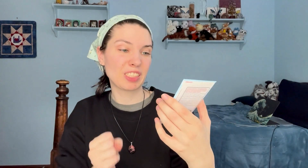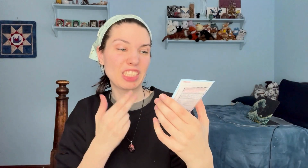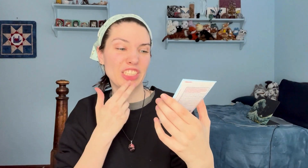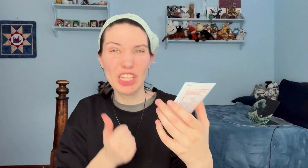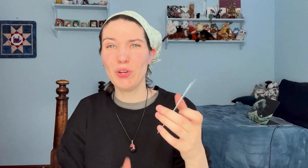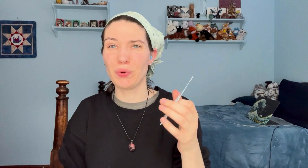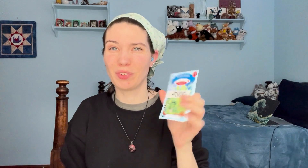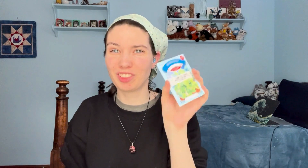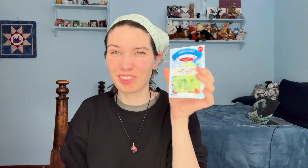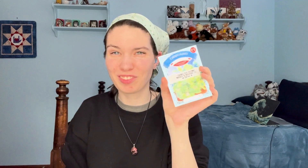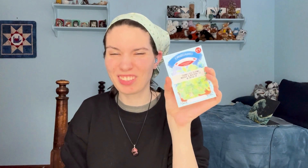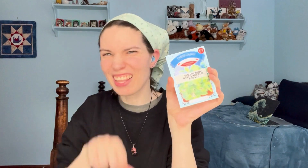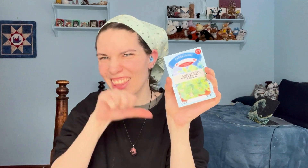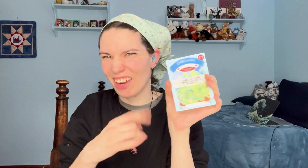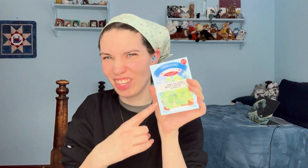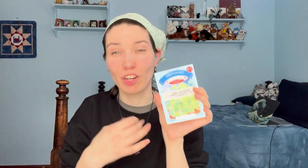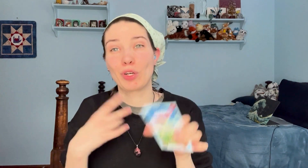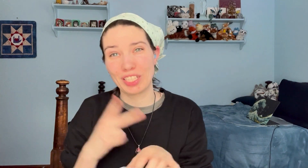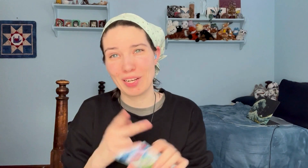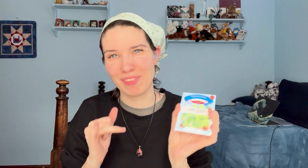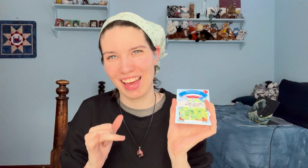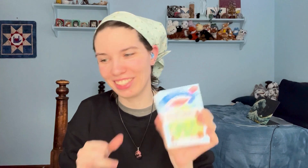Cute! I love this, I'm gonna keep that